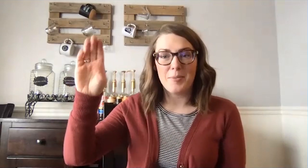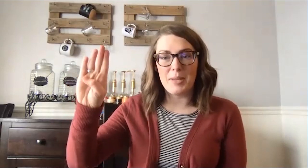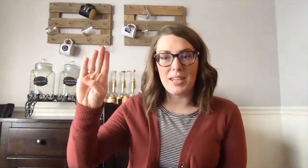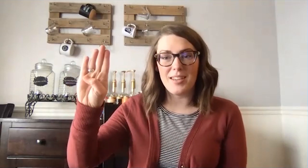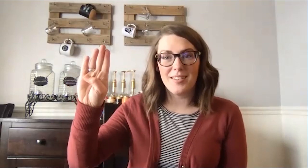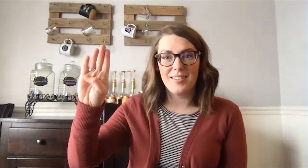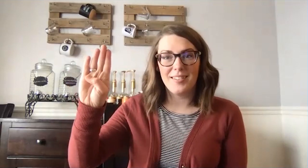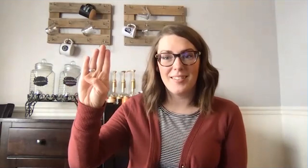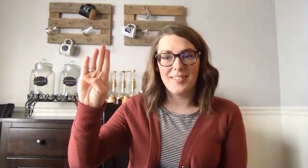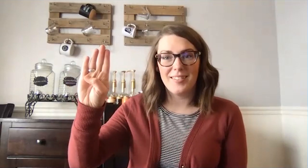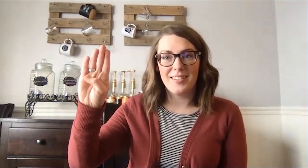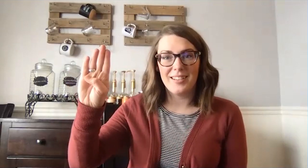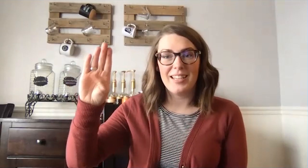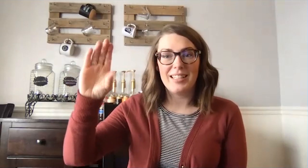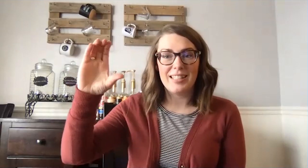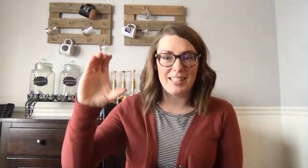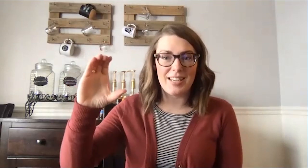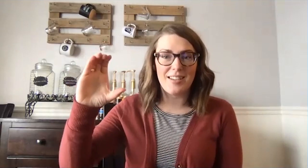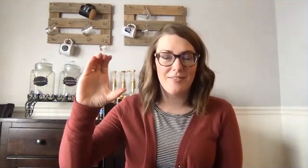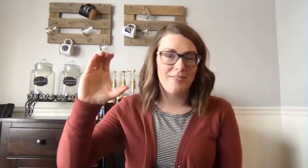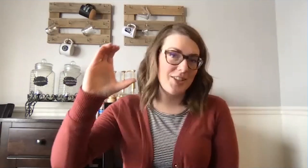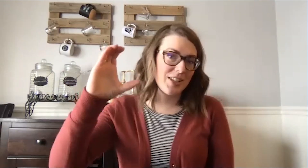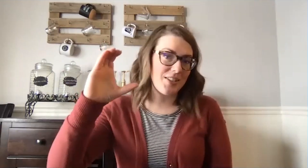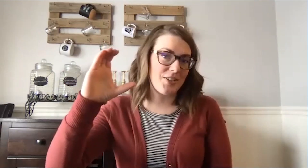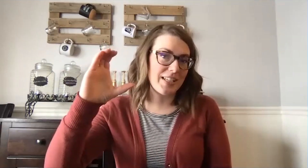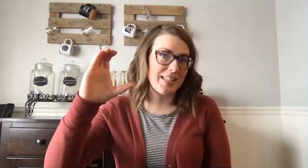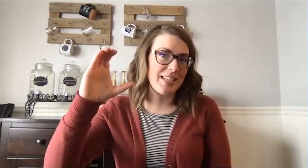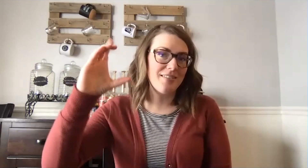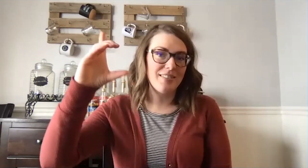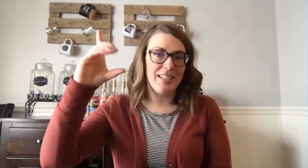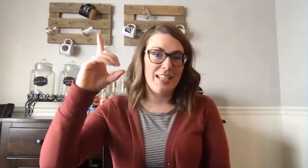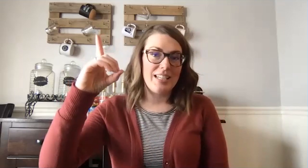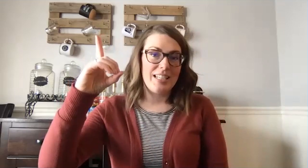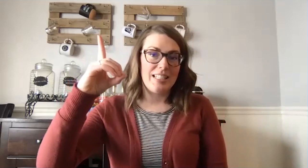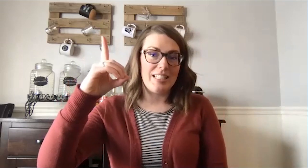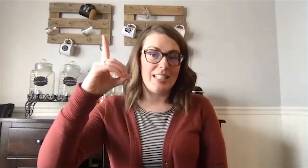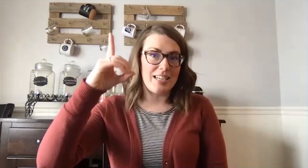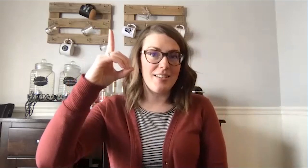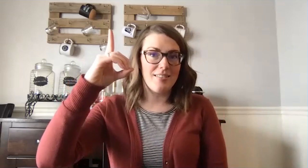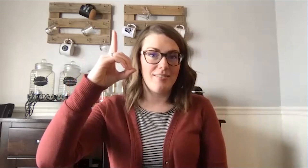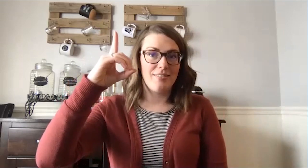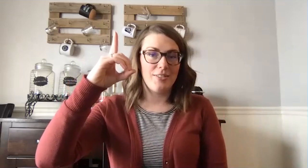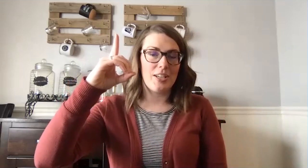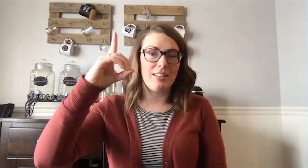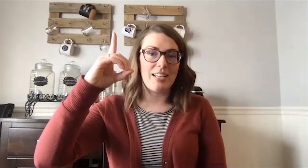b c just because it looks like a c d looking like a d